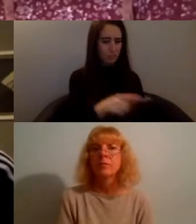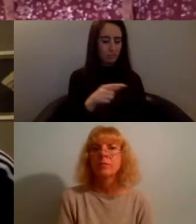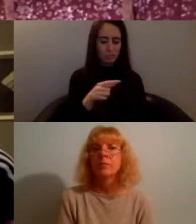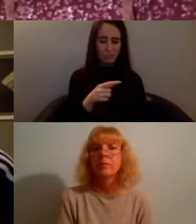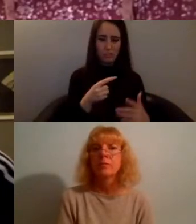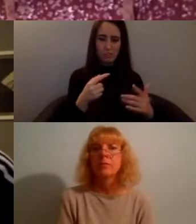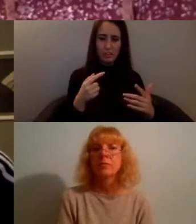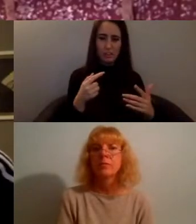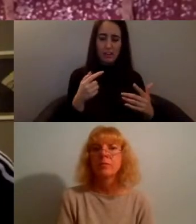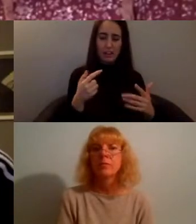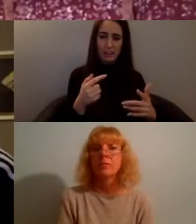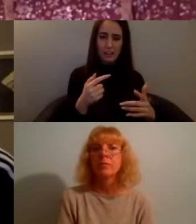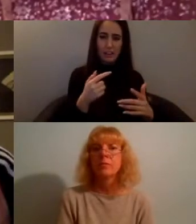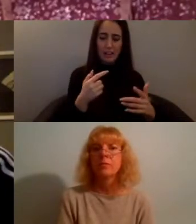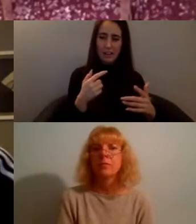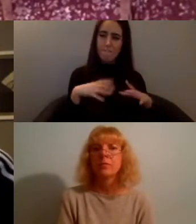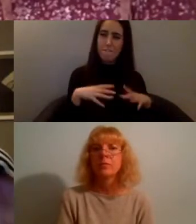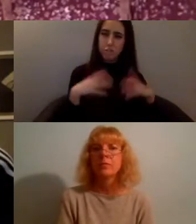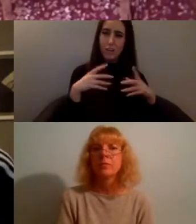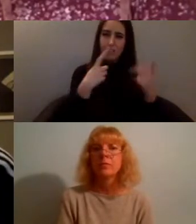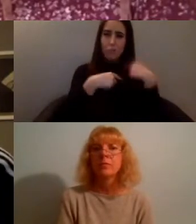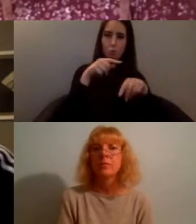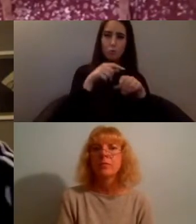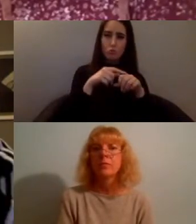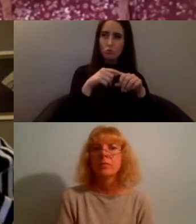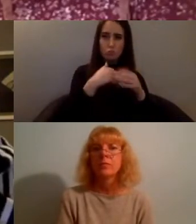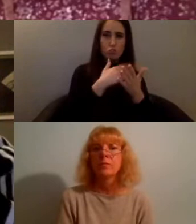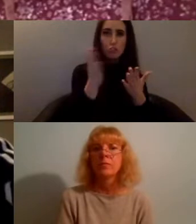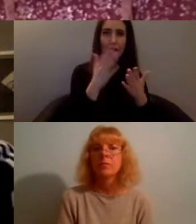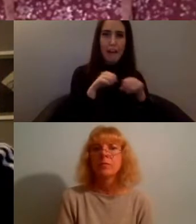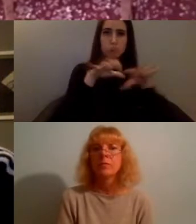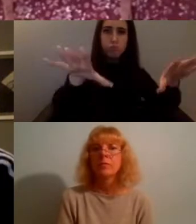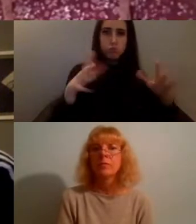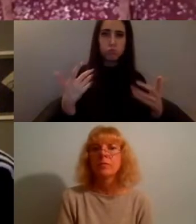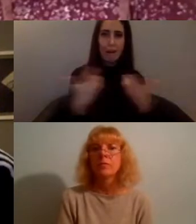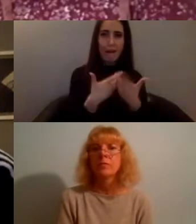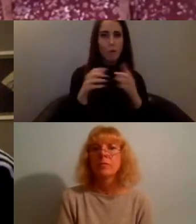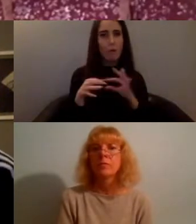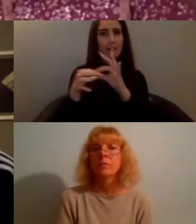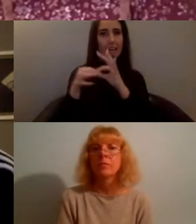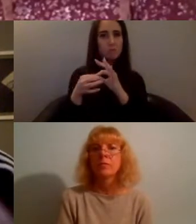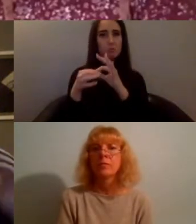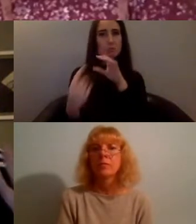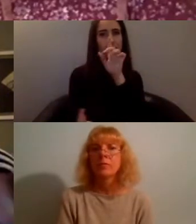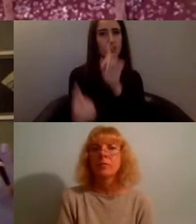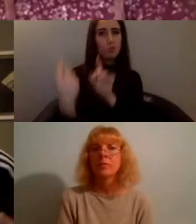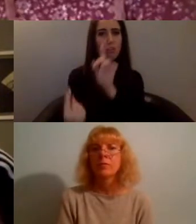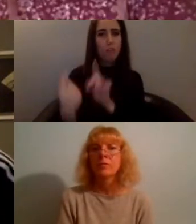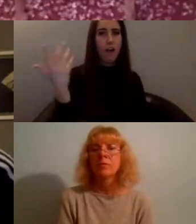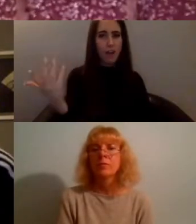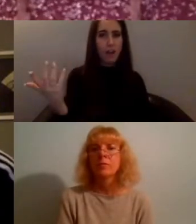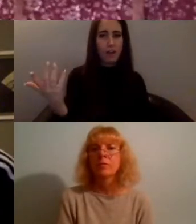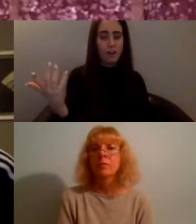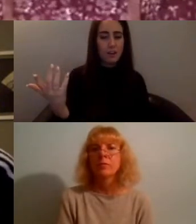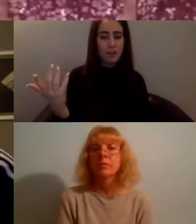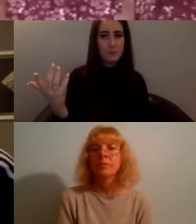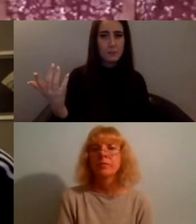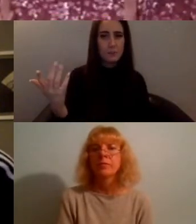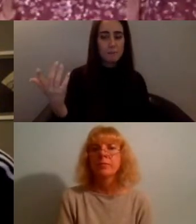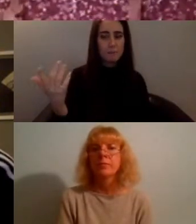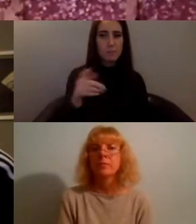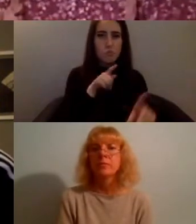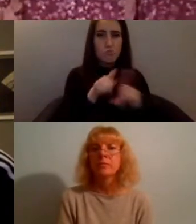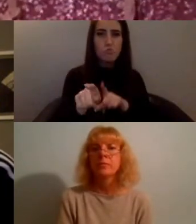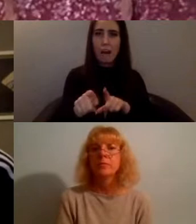share and like interconnect with each other and to like bolster each other's activism i think is